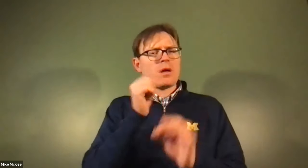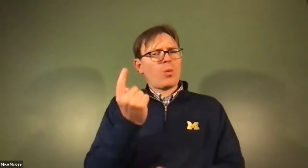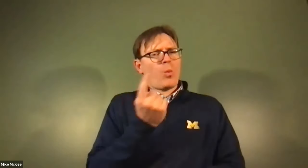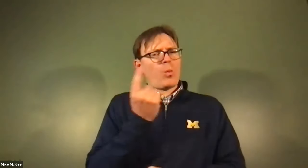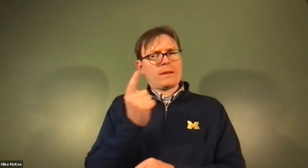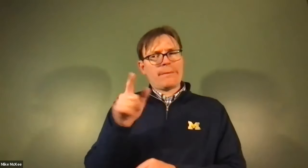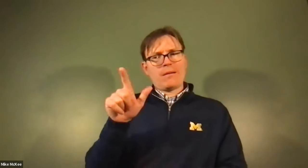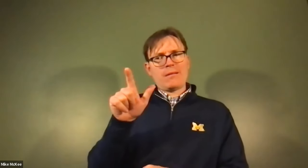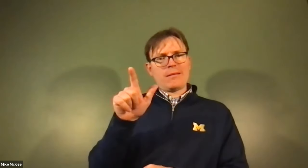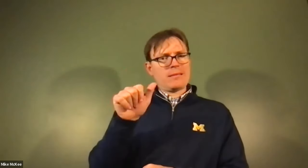James Cech: Through them better.